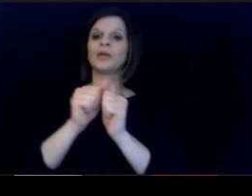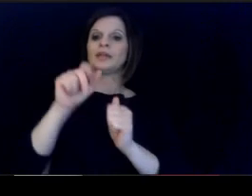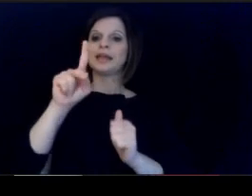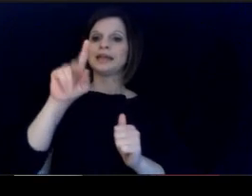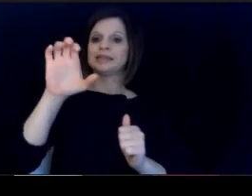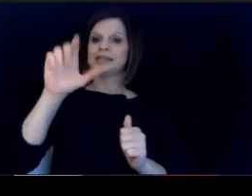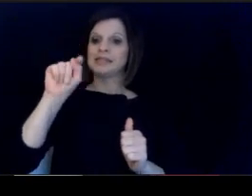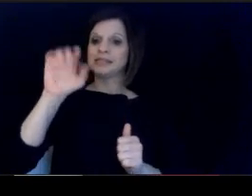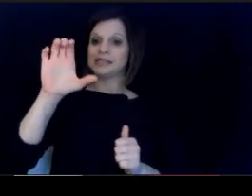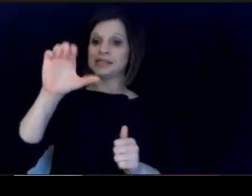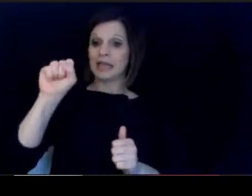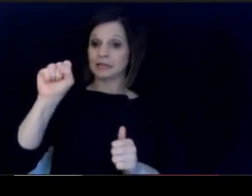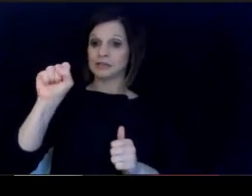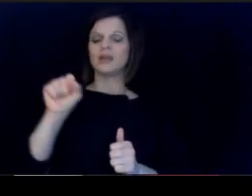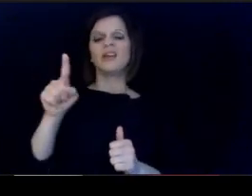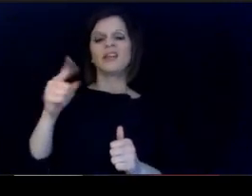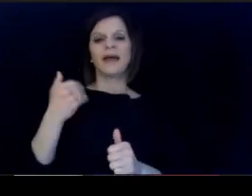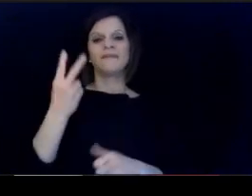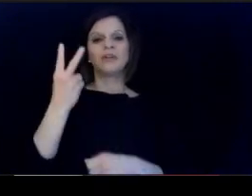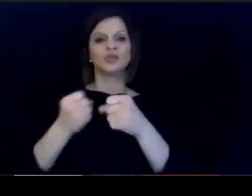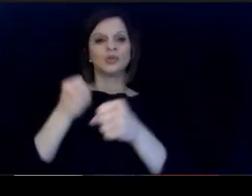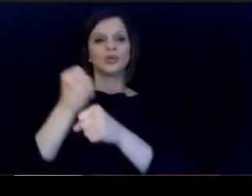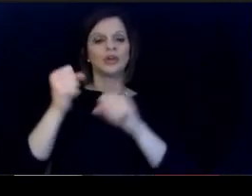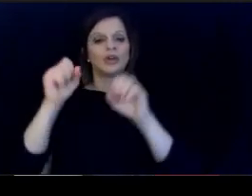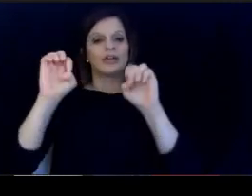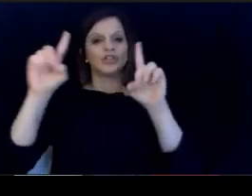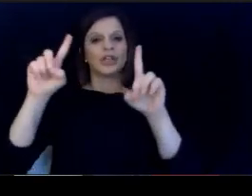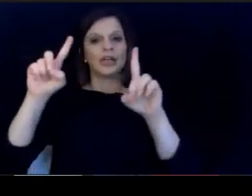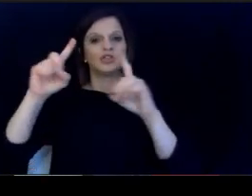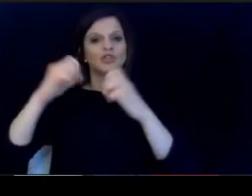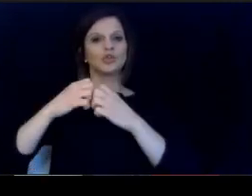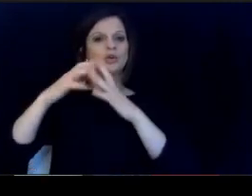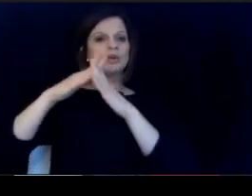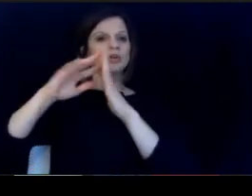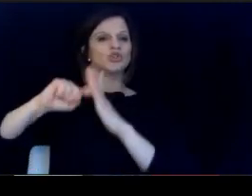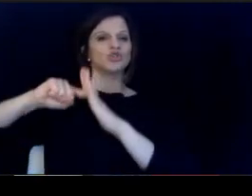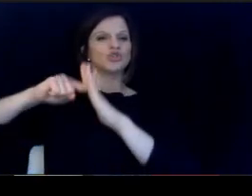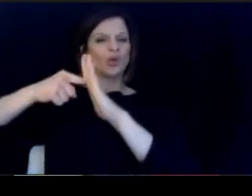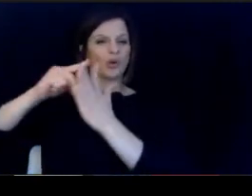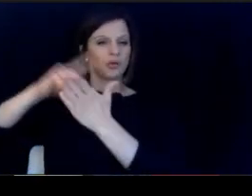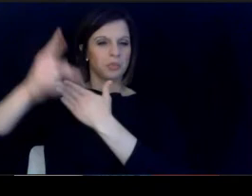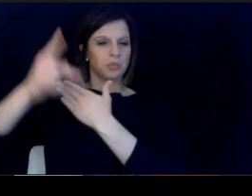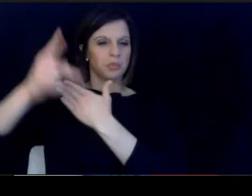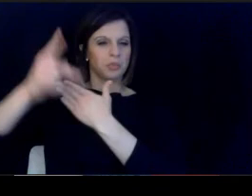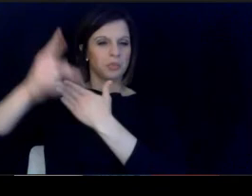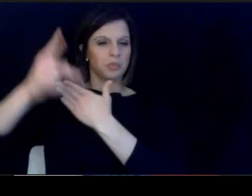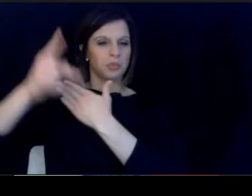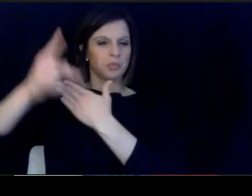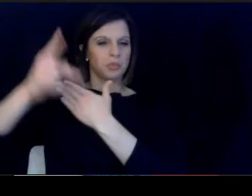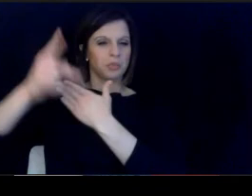KCTCS who has a two year educator. Starter program. If you want to call it as well as their four year.